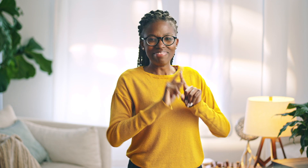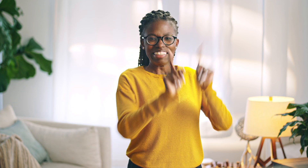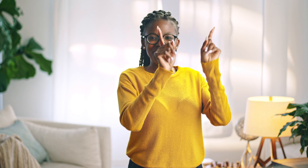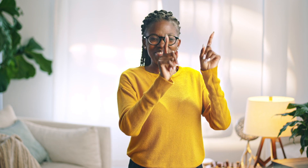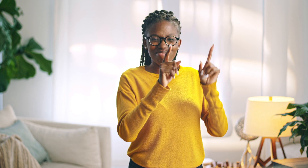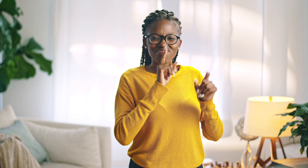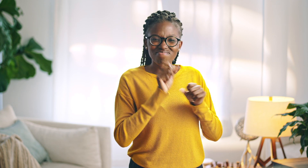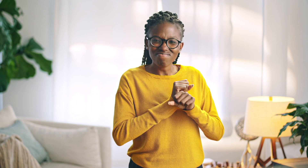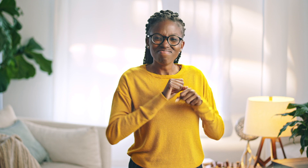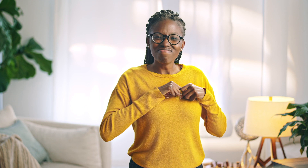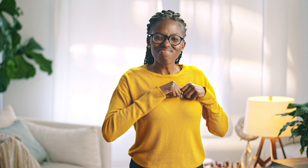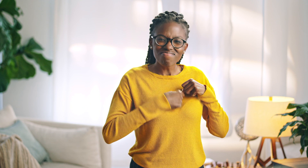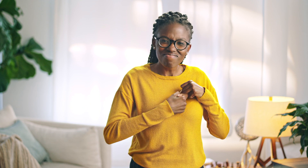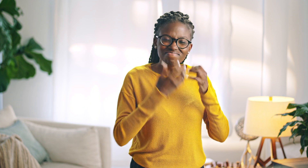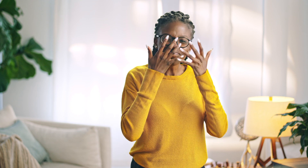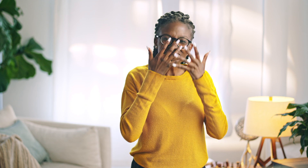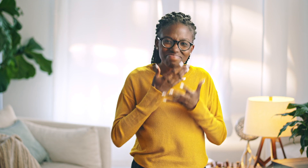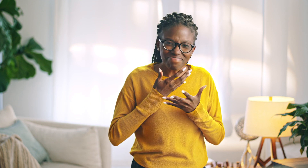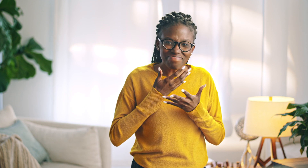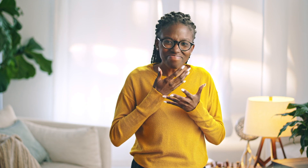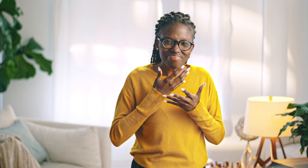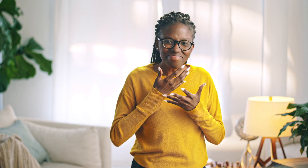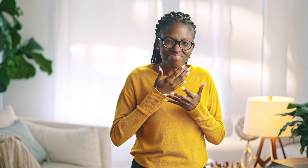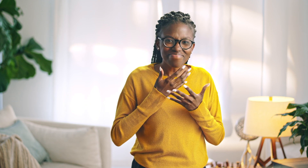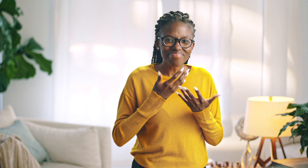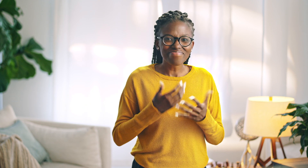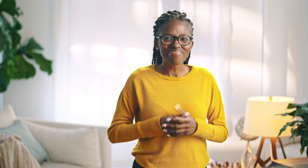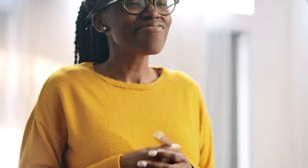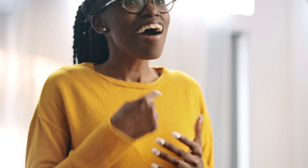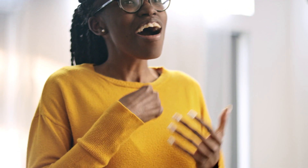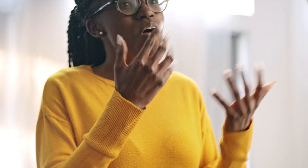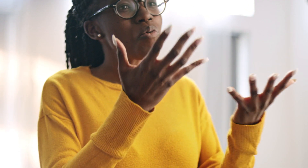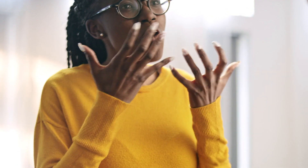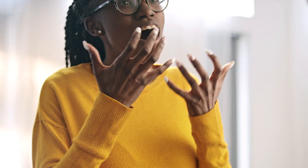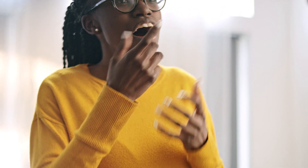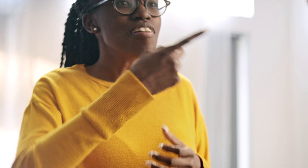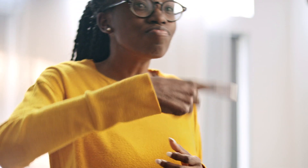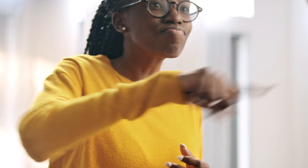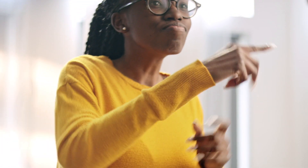It makes me sad and breaks my heart to know that I'm viewed or treated differently.